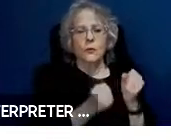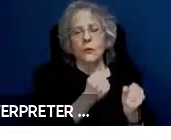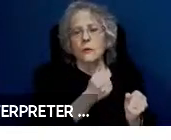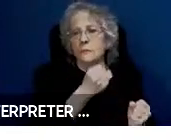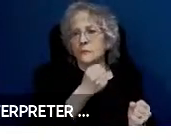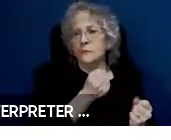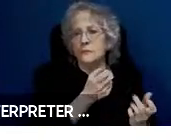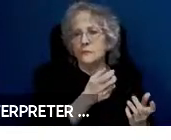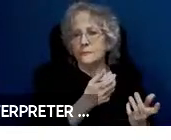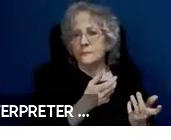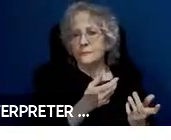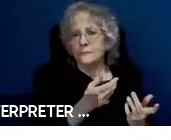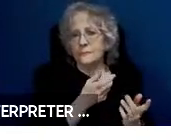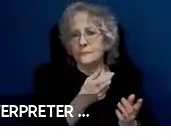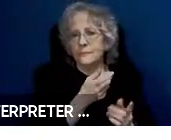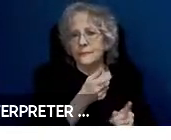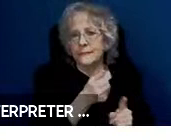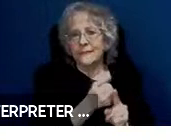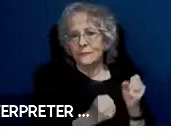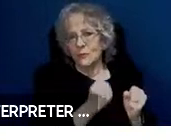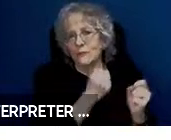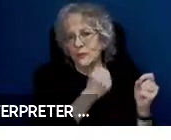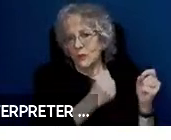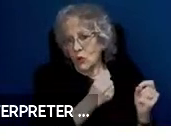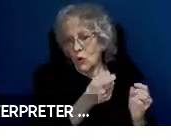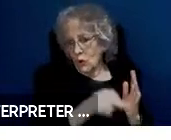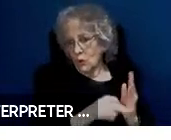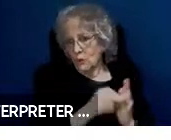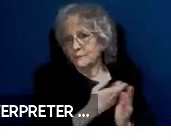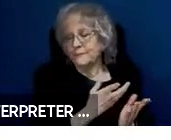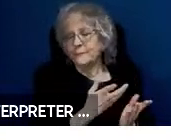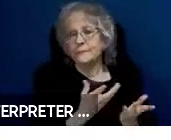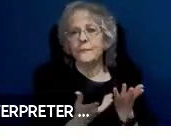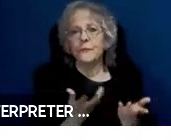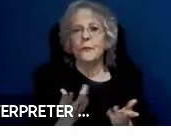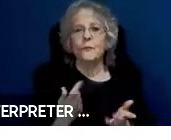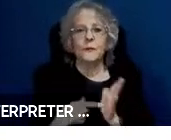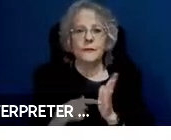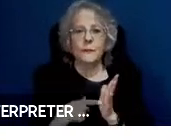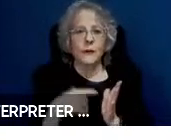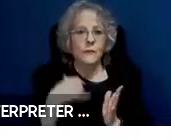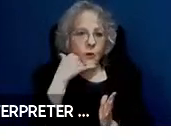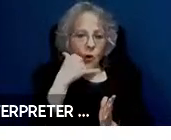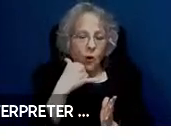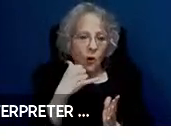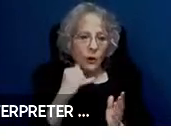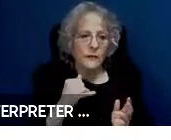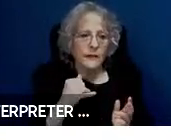One example would be if a have a phone in the car that will call people outside the car, that would